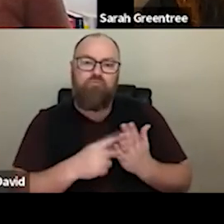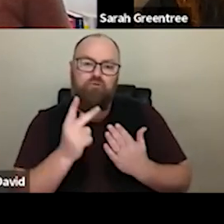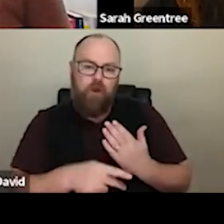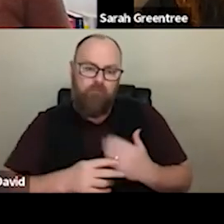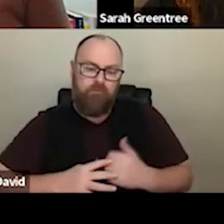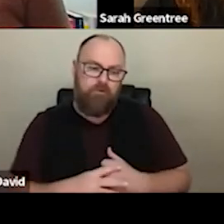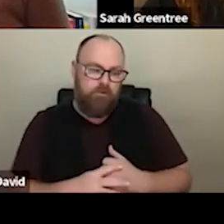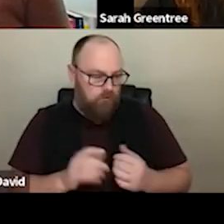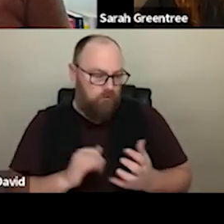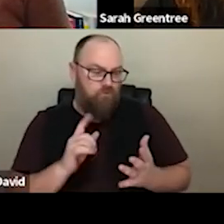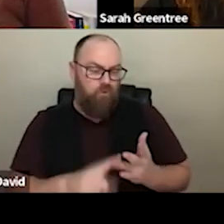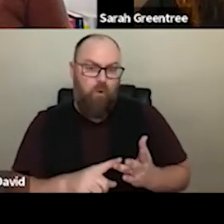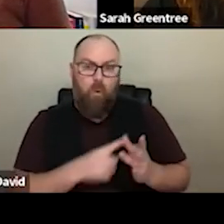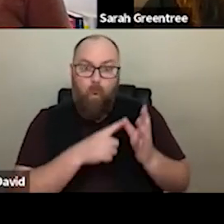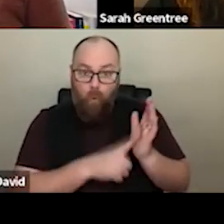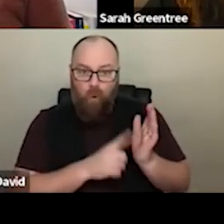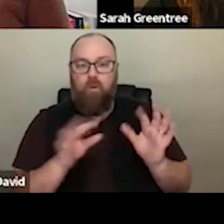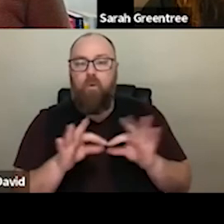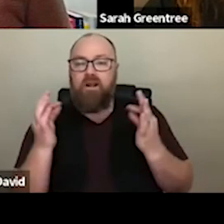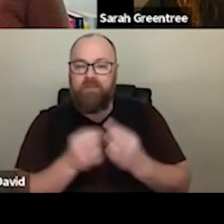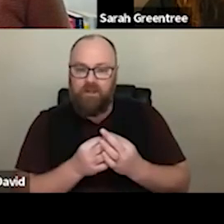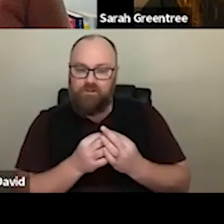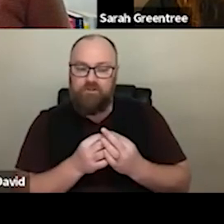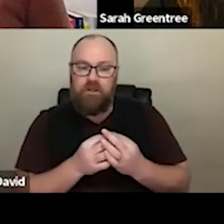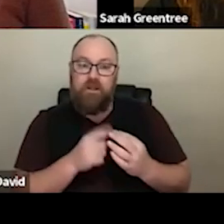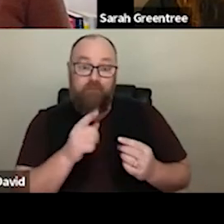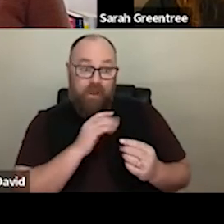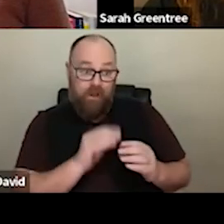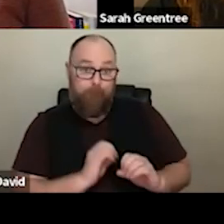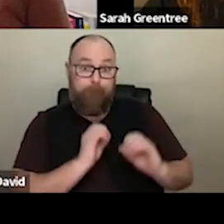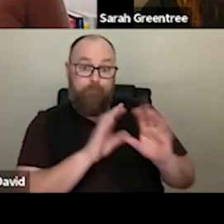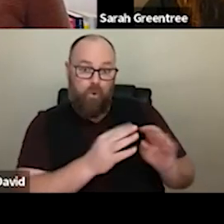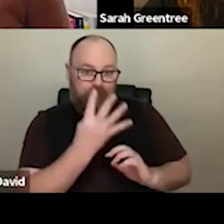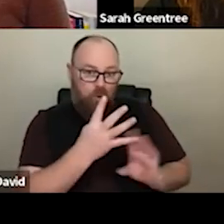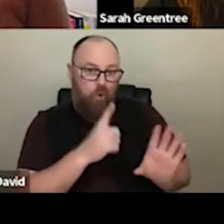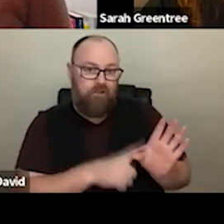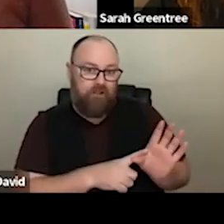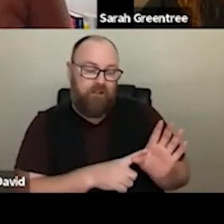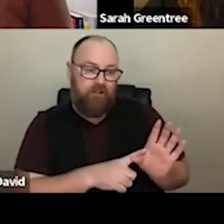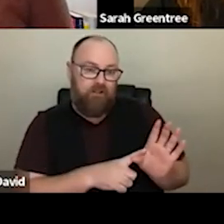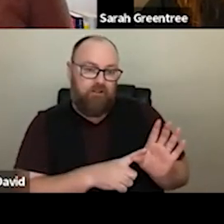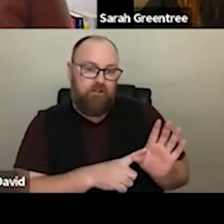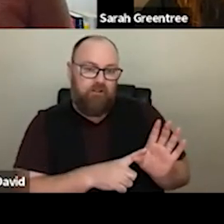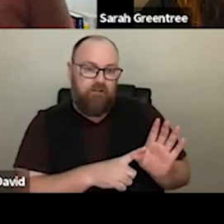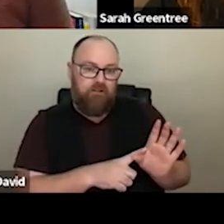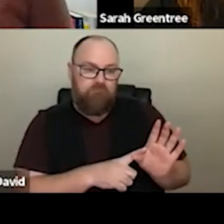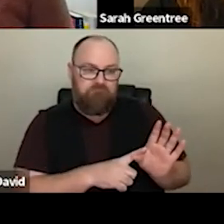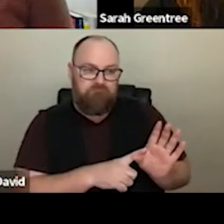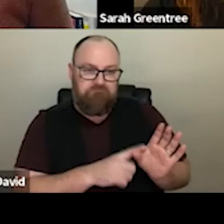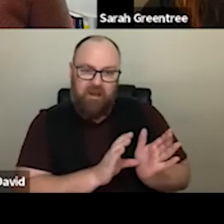looking at purely artistic programs under four year investment. And so organisations that put in a four year investment expression of interest need to sort of articulate, and artistic vision, and I guess an approach to artistic programming. Organisations that provide